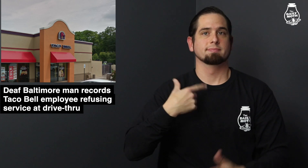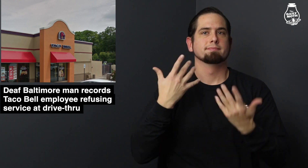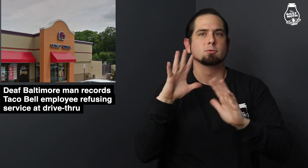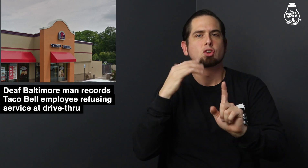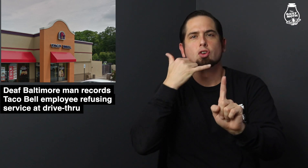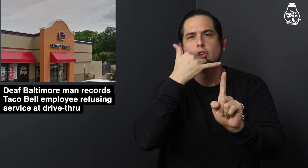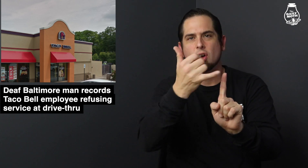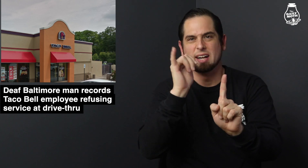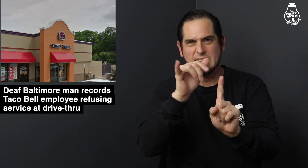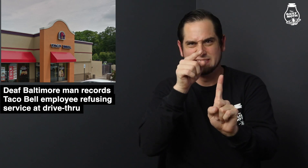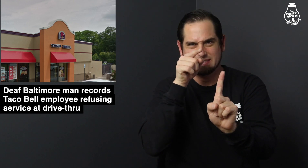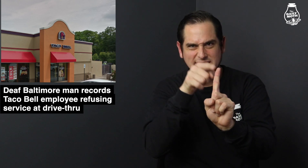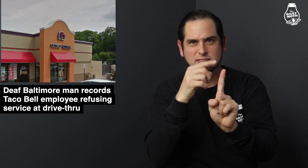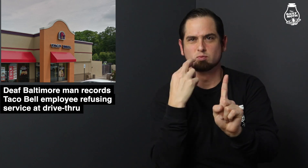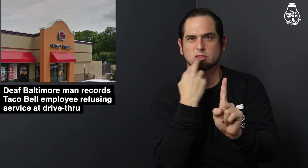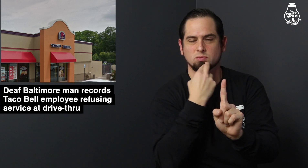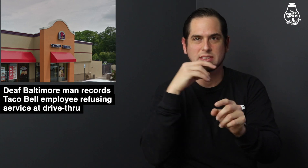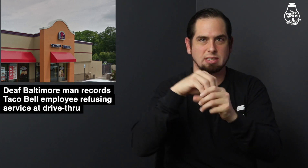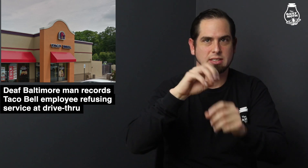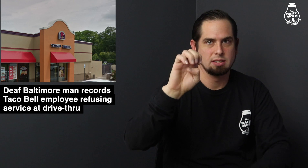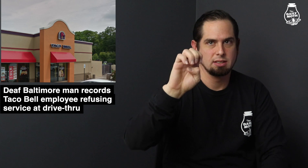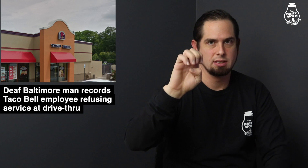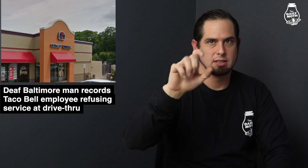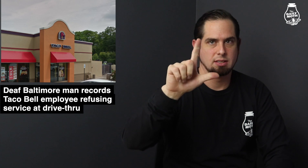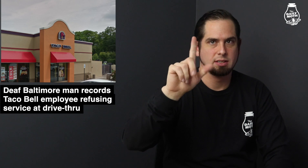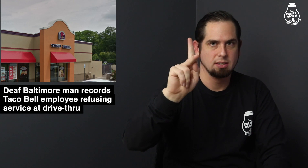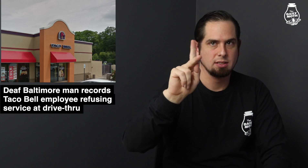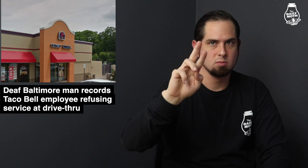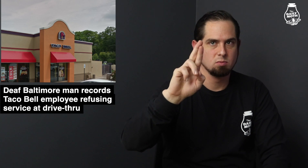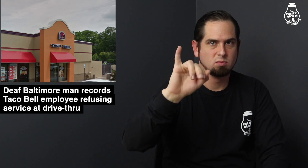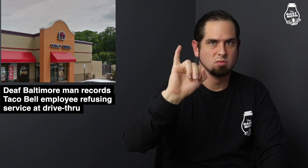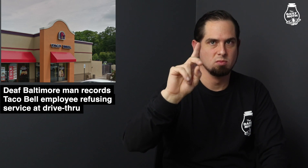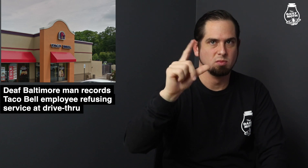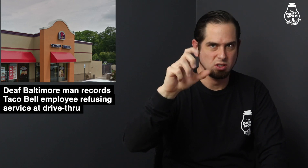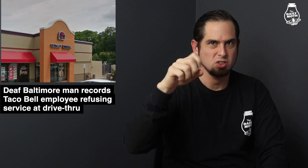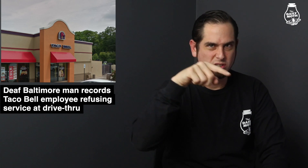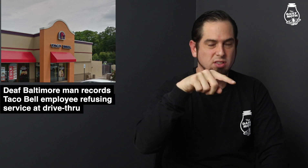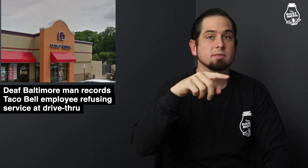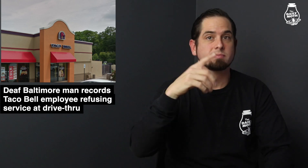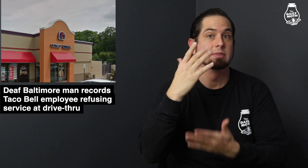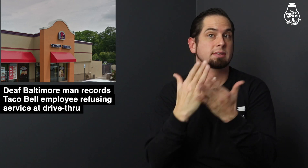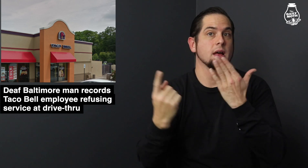I have called the specific restaurant in Elkridge and